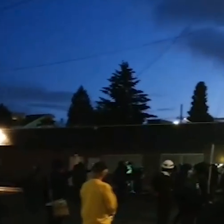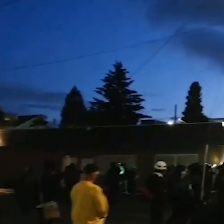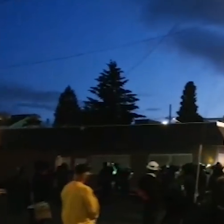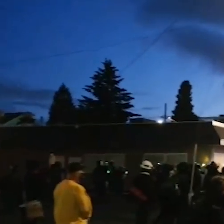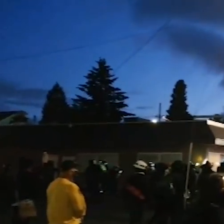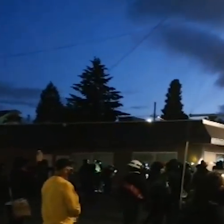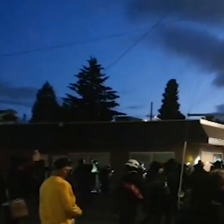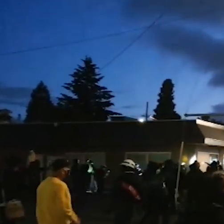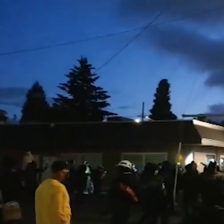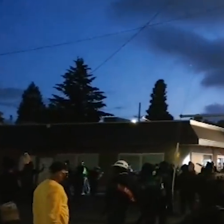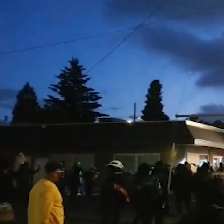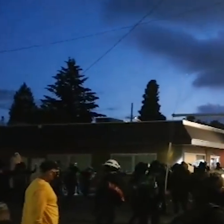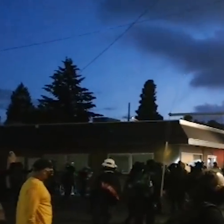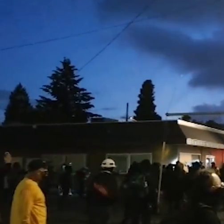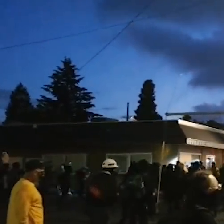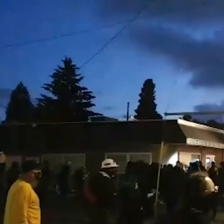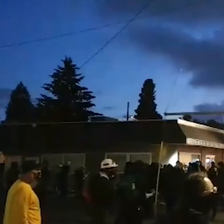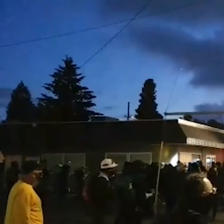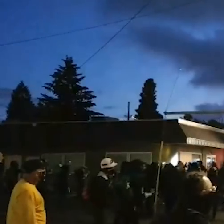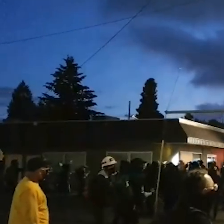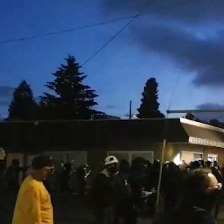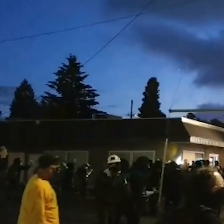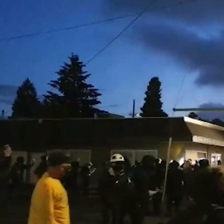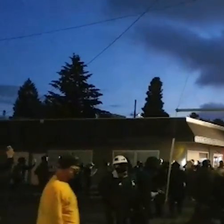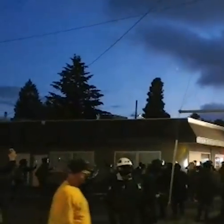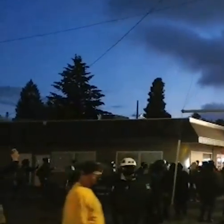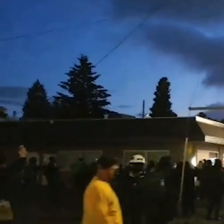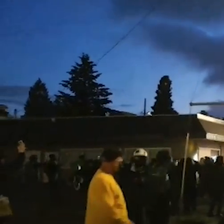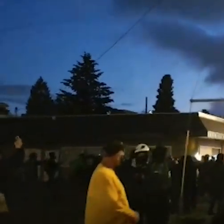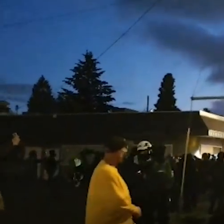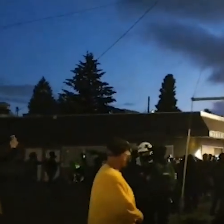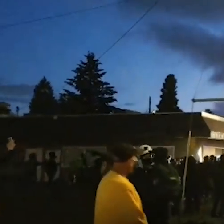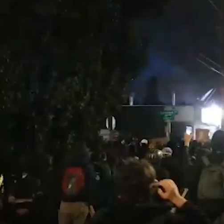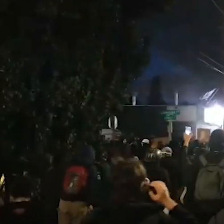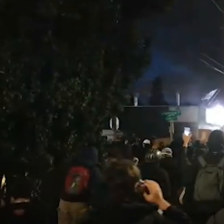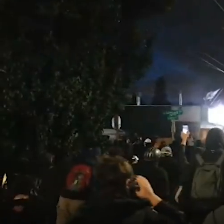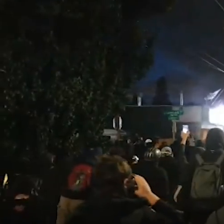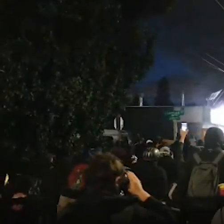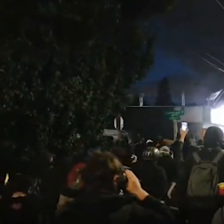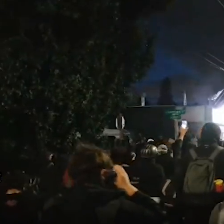of radio broadcaster up a log of radio broadcasts and just as this went on